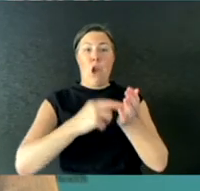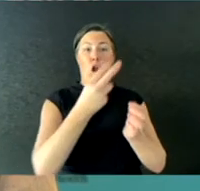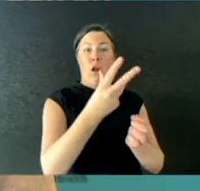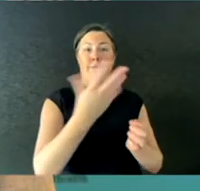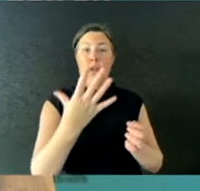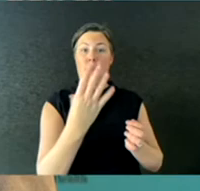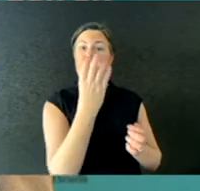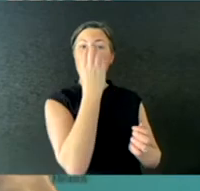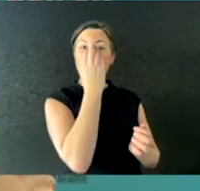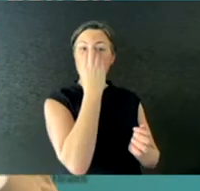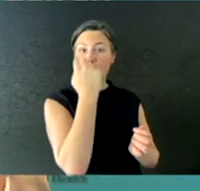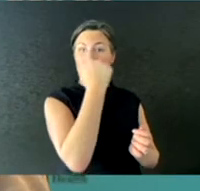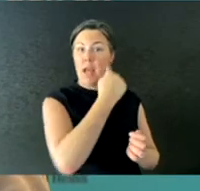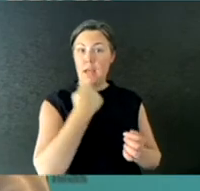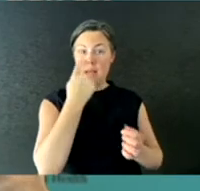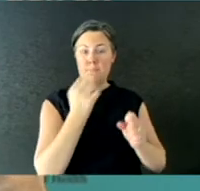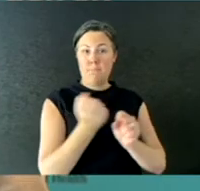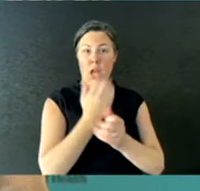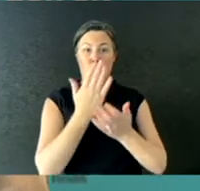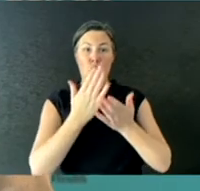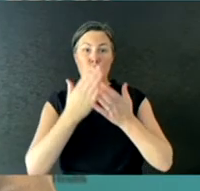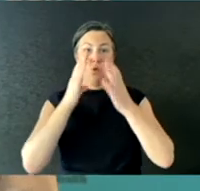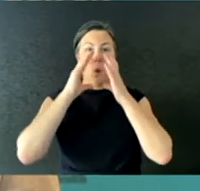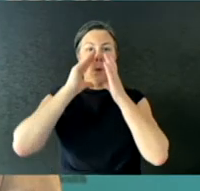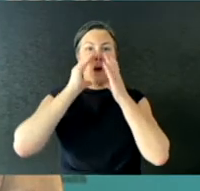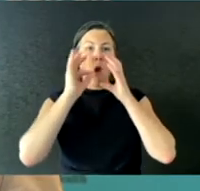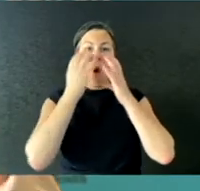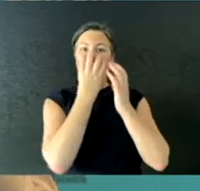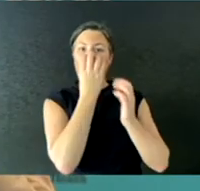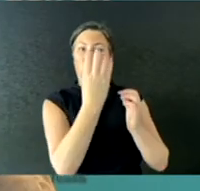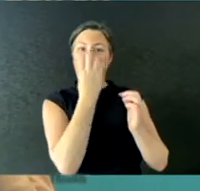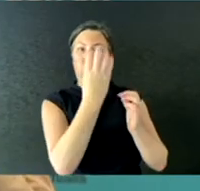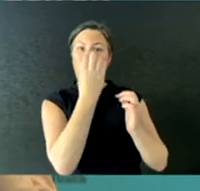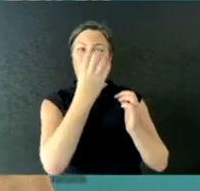you make sure that it's adequately moulded around your face and that you can't feel obvious